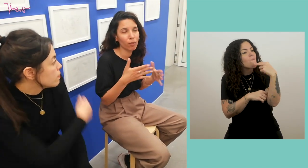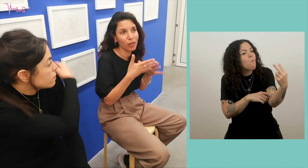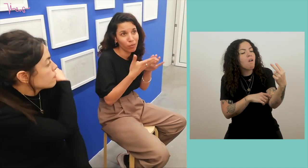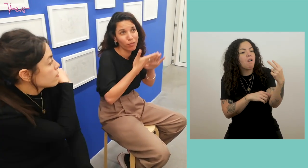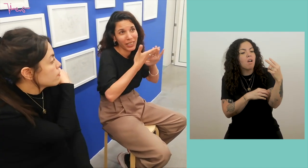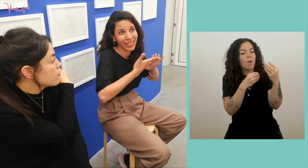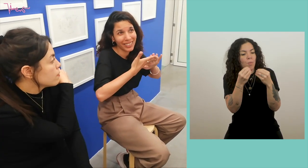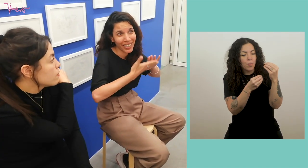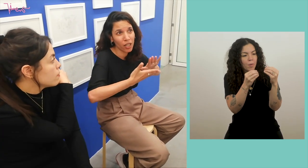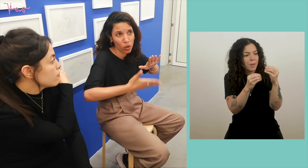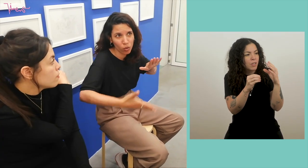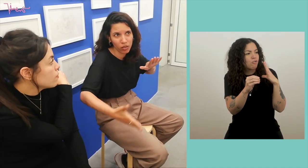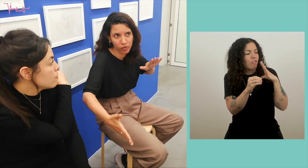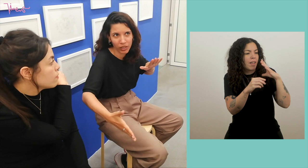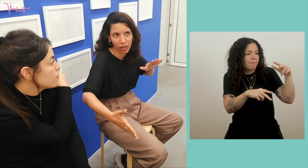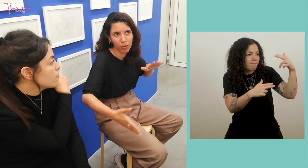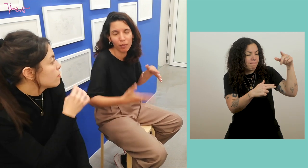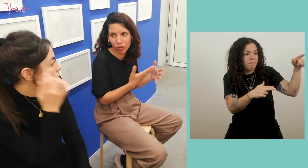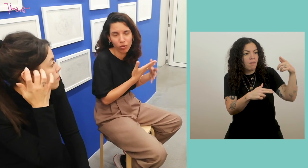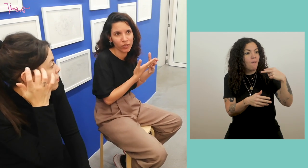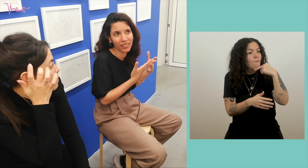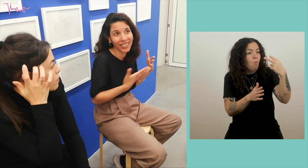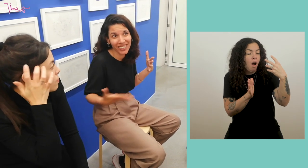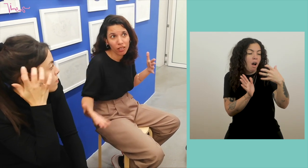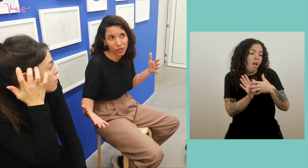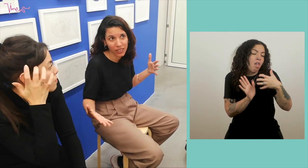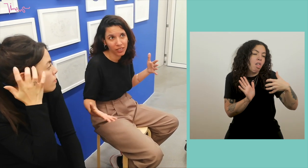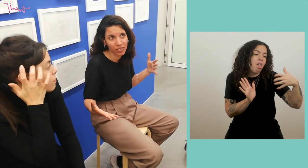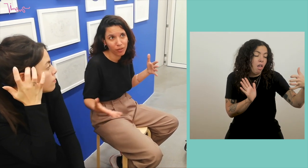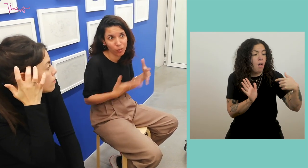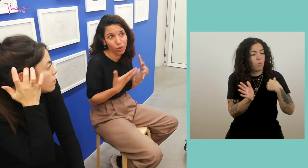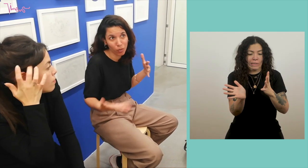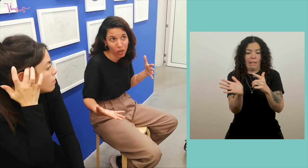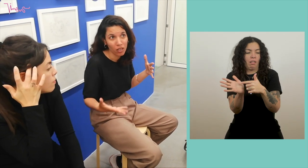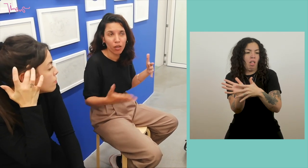the booms were very long vocally. Well, we dragged out the sign, the movement,